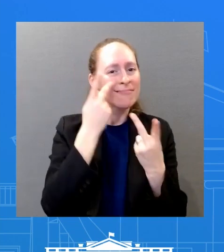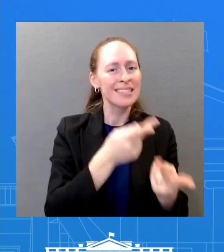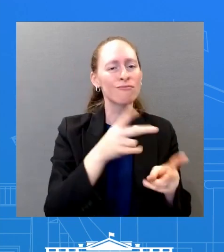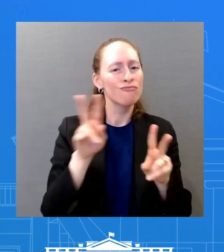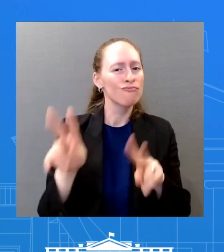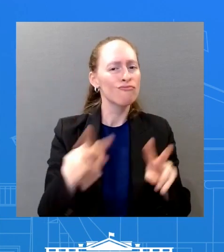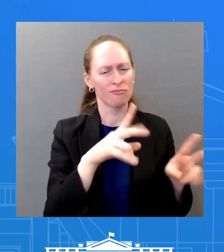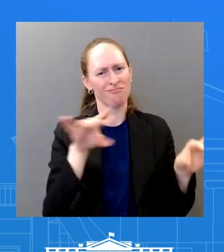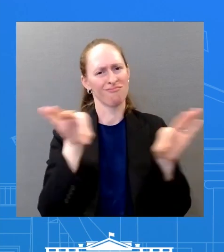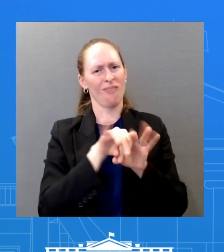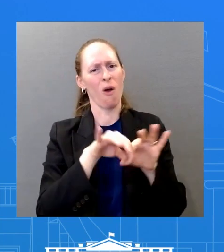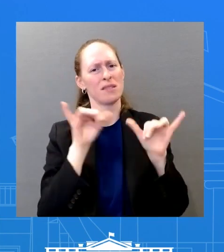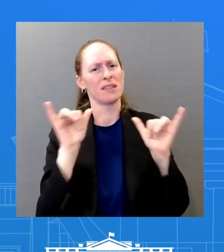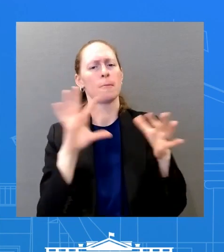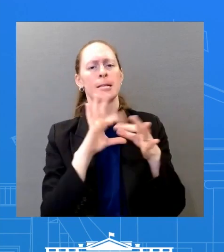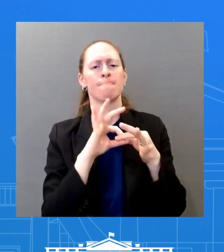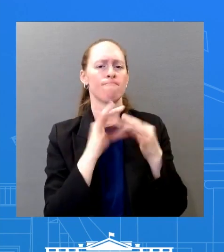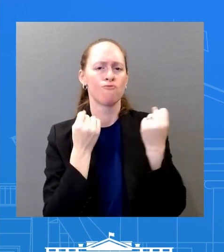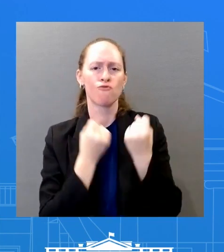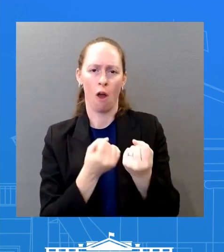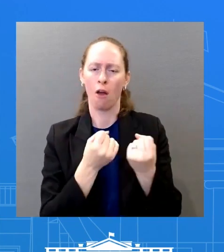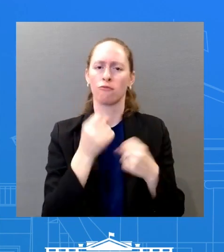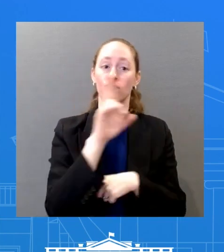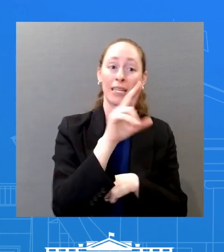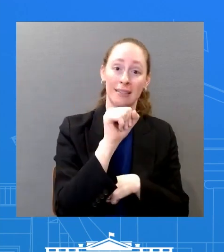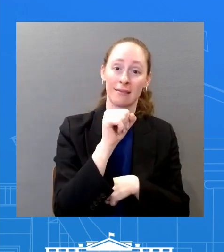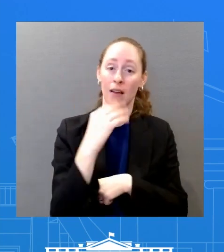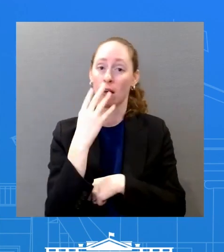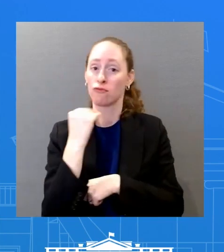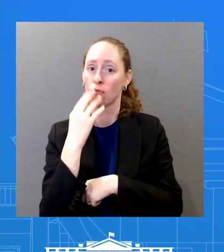He also committed to sustained coordination to implement the announced trip deliverables.